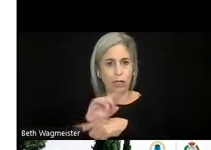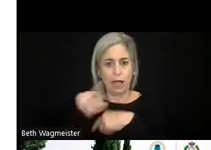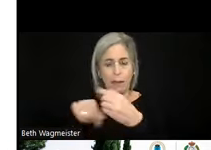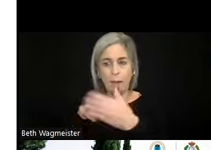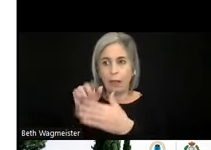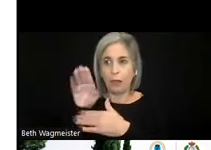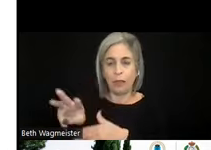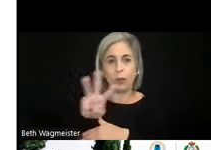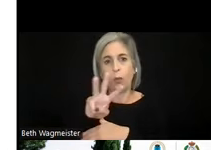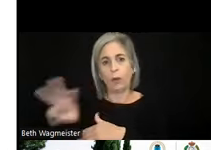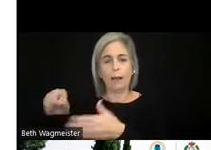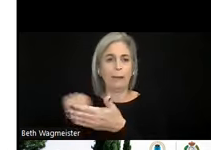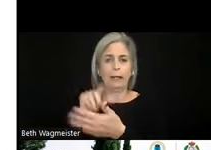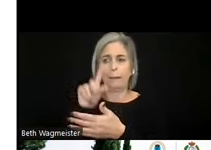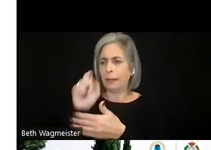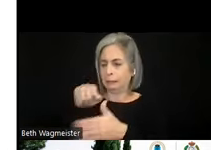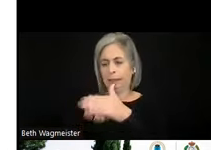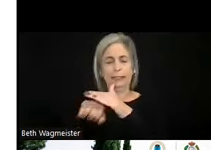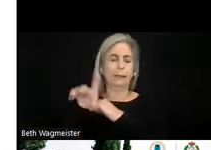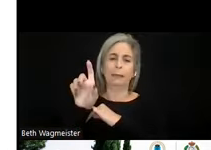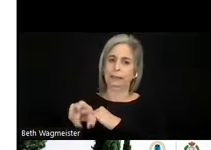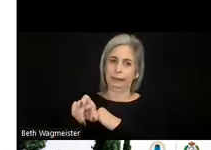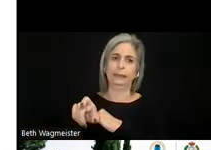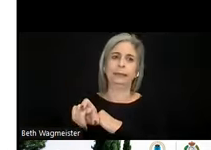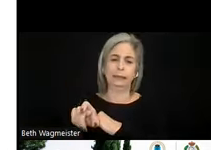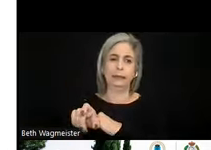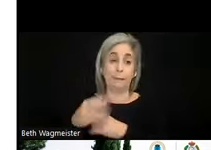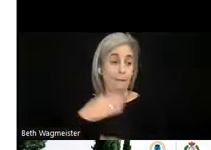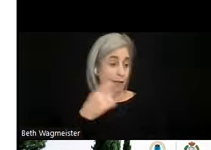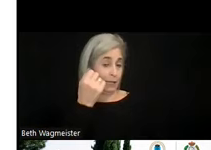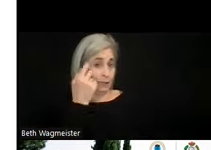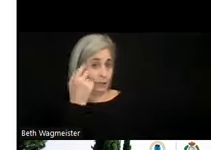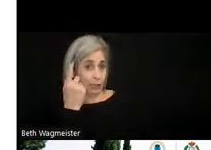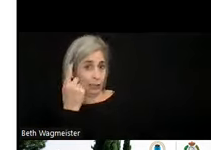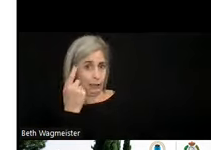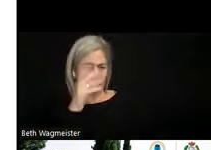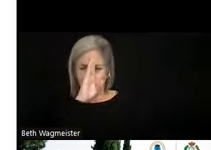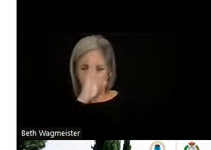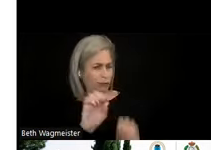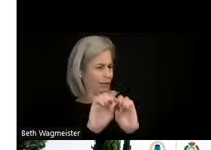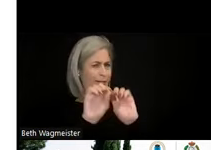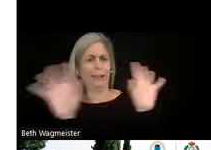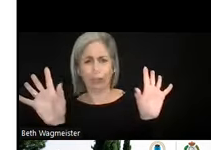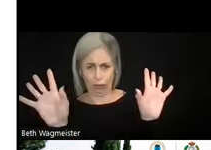pages have to be accessible. In my understanding this is straightforward. Because if your goal is